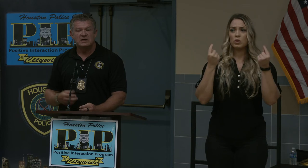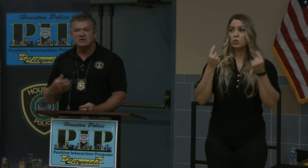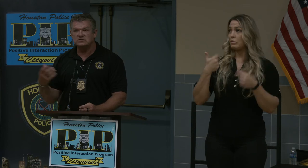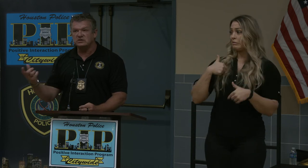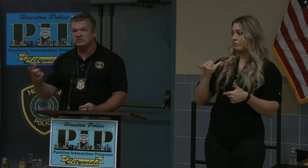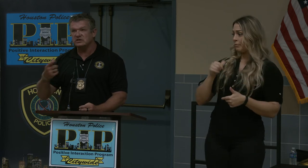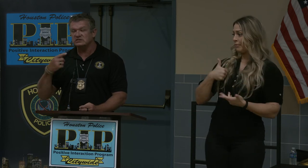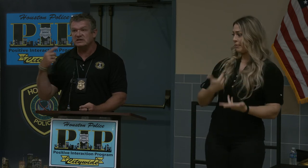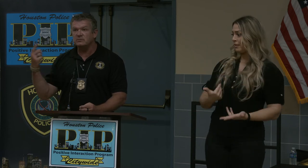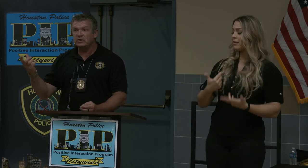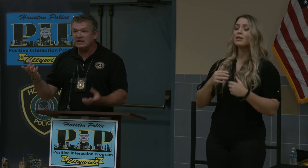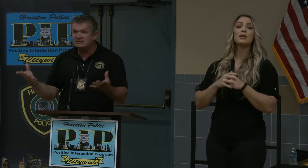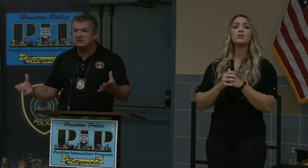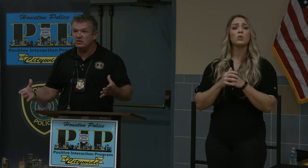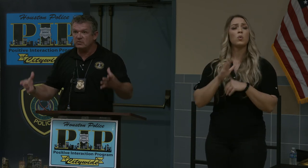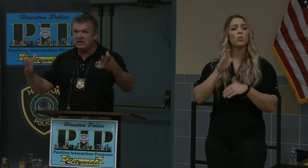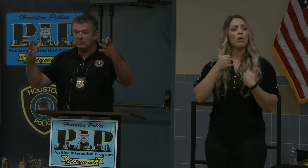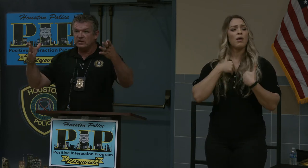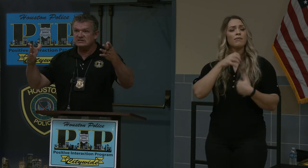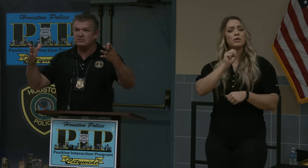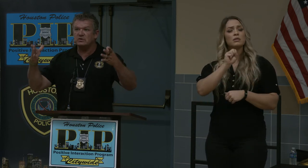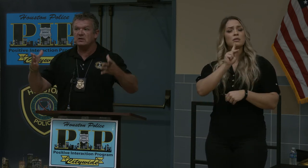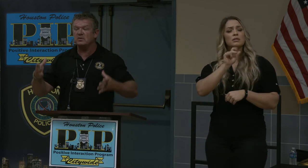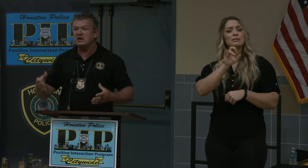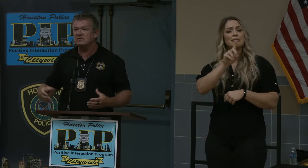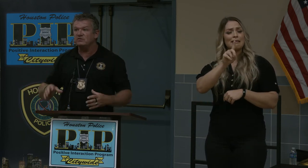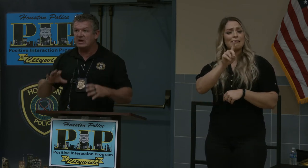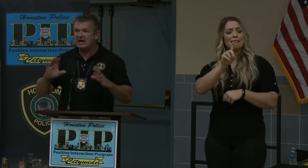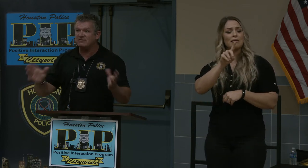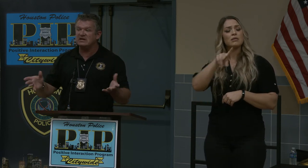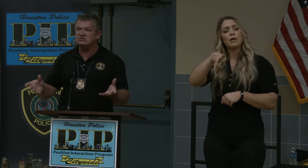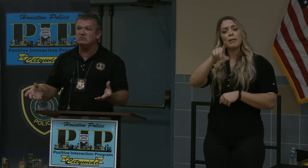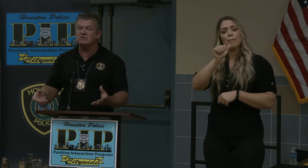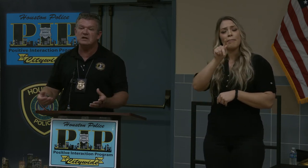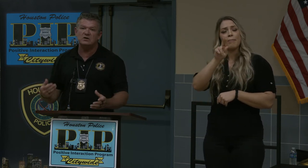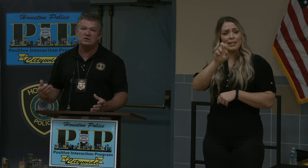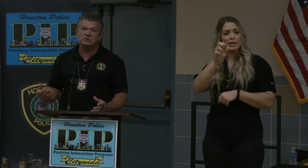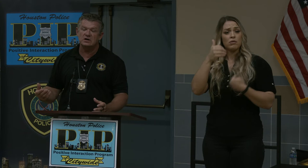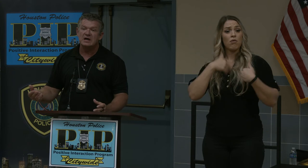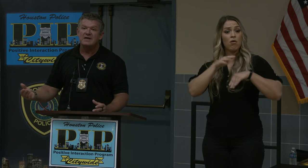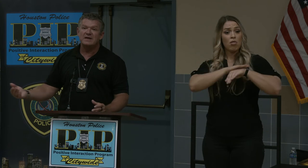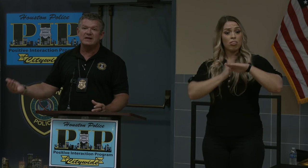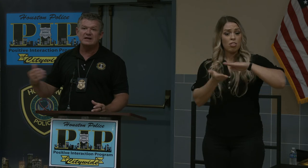Those skid plates the metal plates they put on the bottom, if you have an SUV or truck -- they like